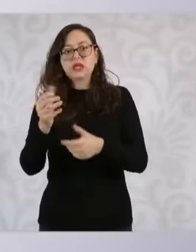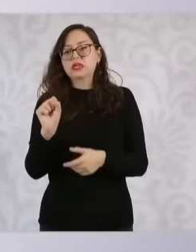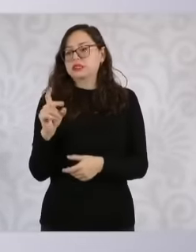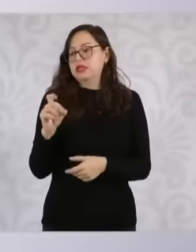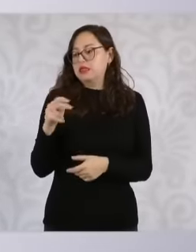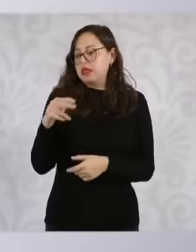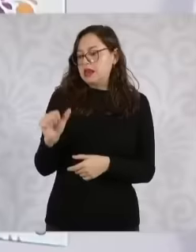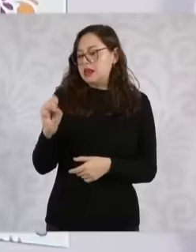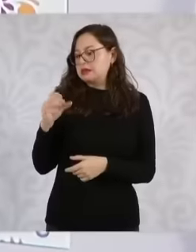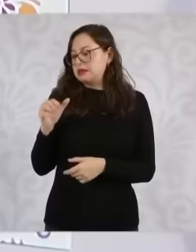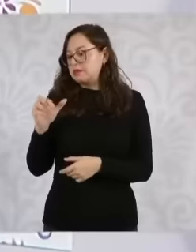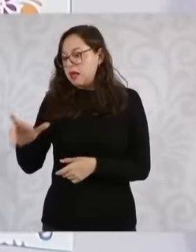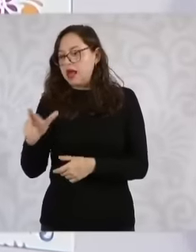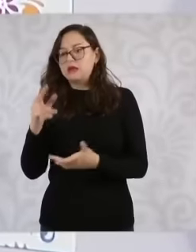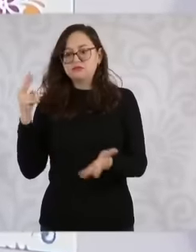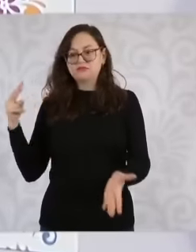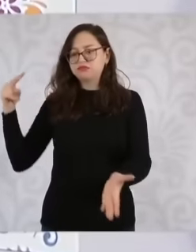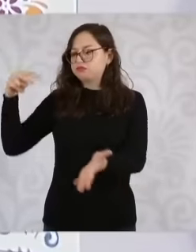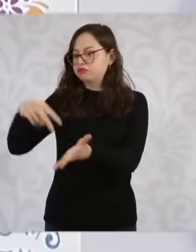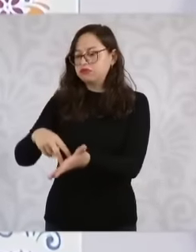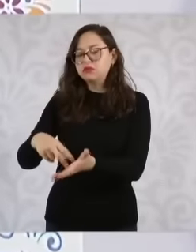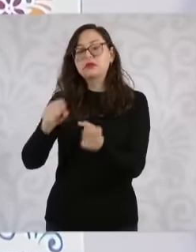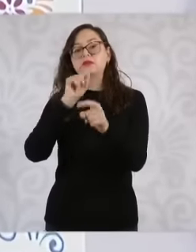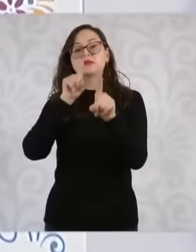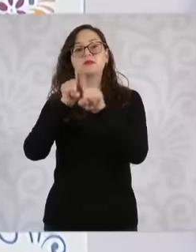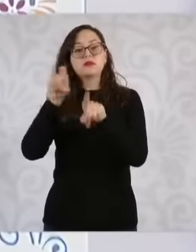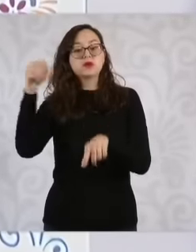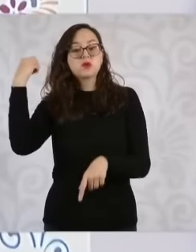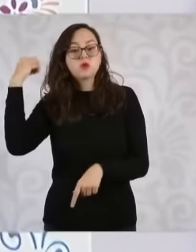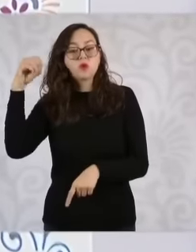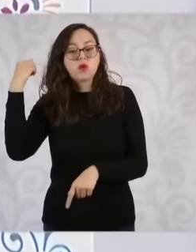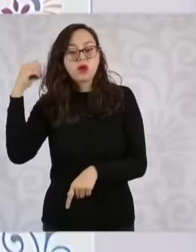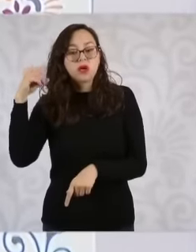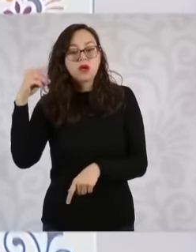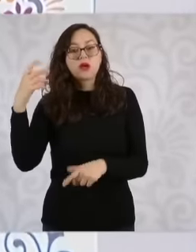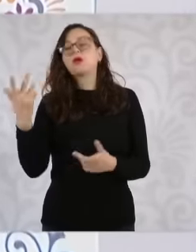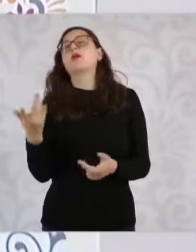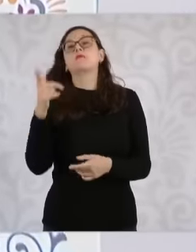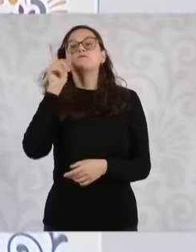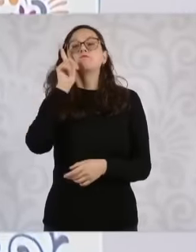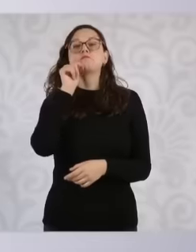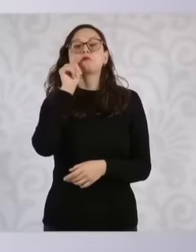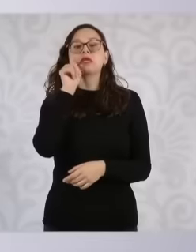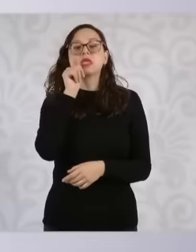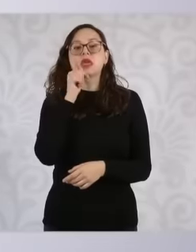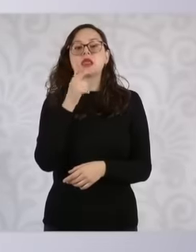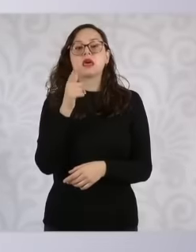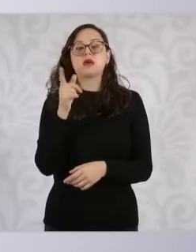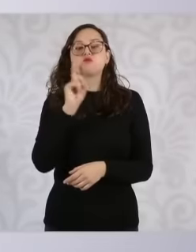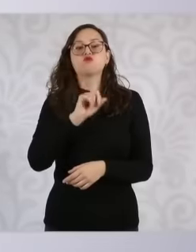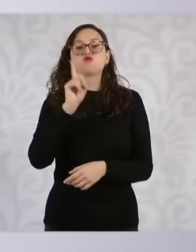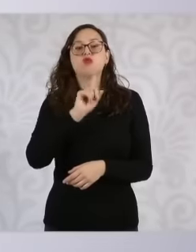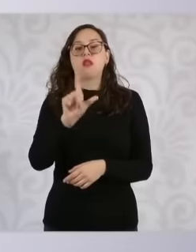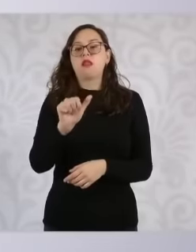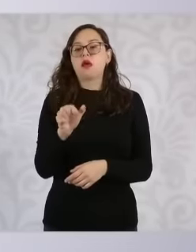eh Also in the case of Oaxaca and tomorrow comes the time to inform What is the progress? It is expected that